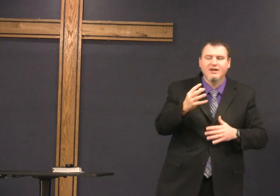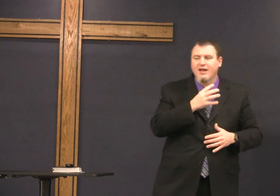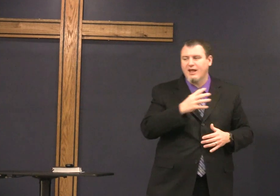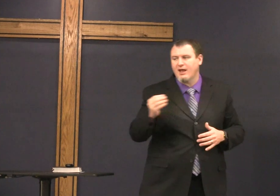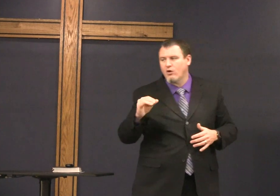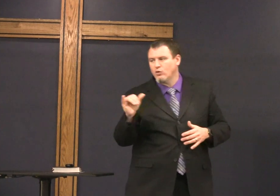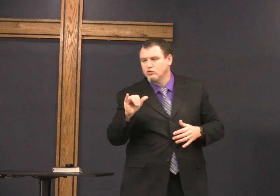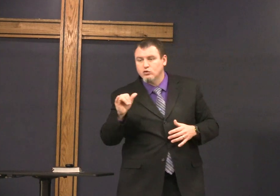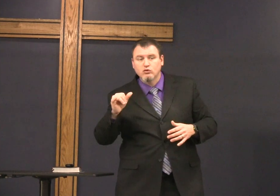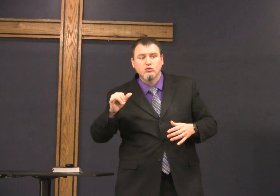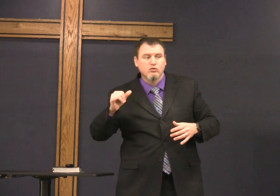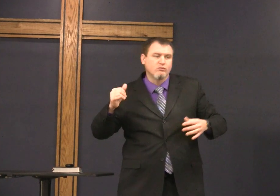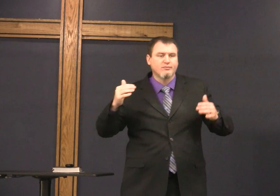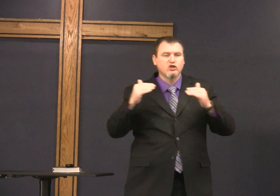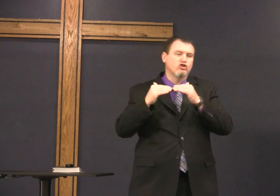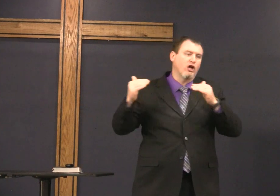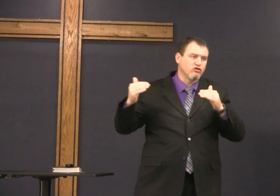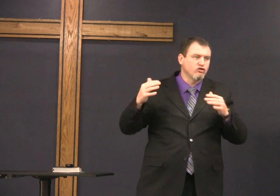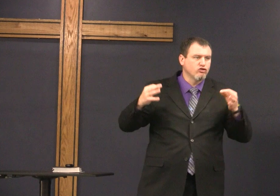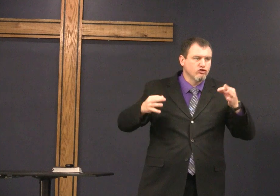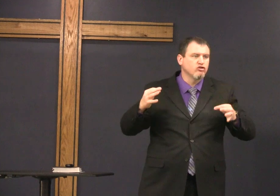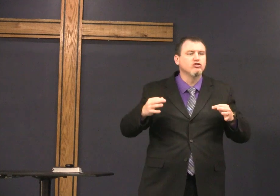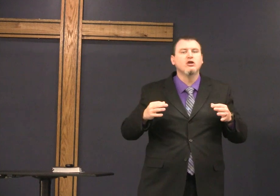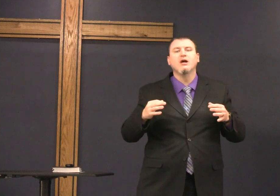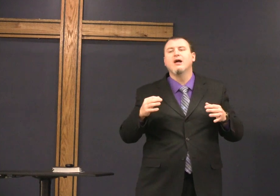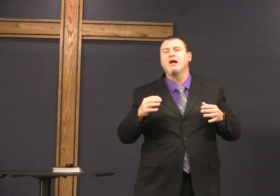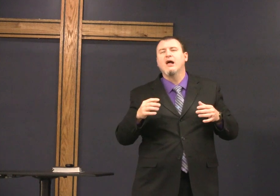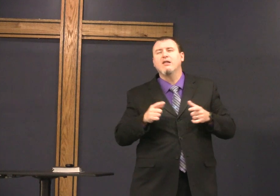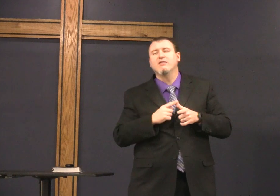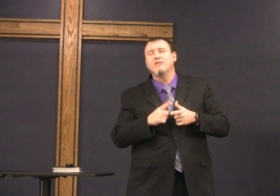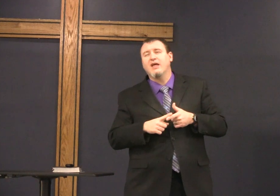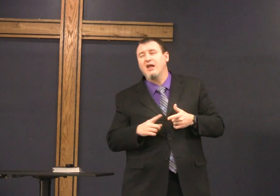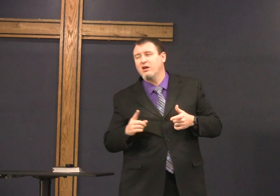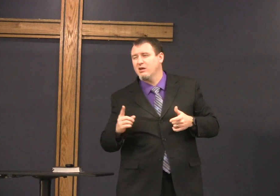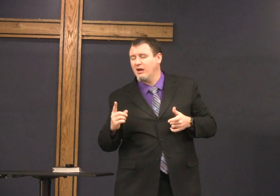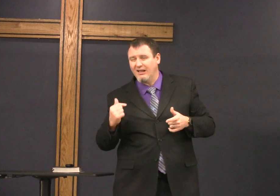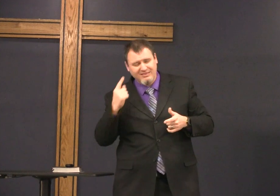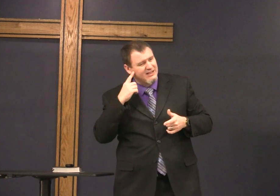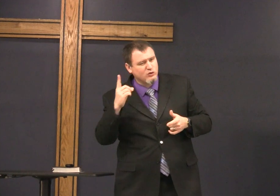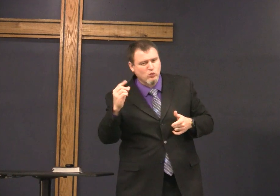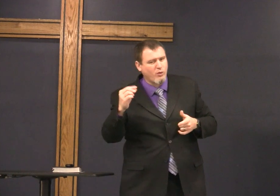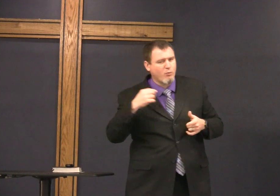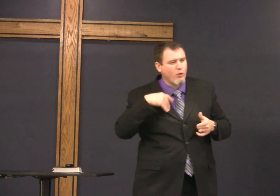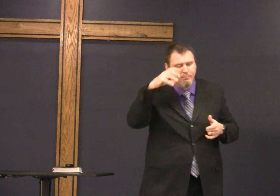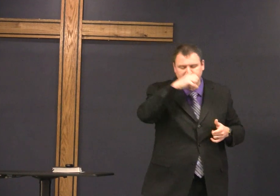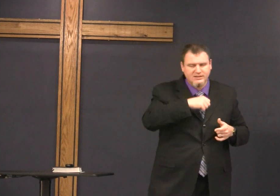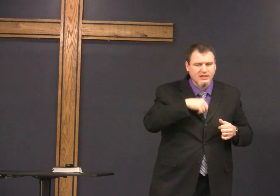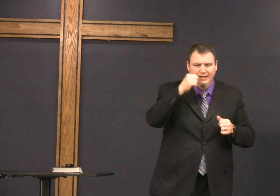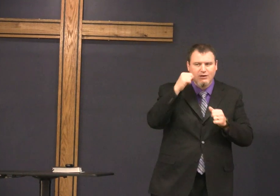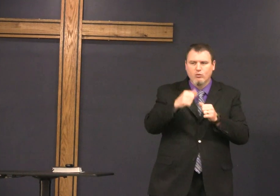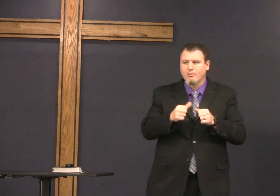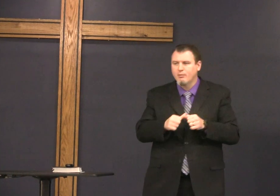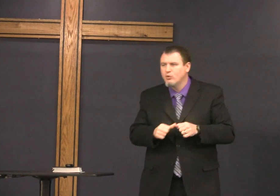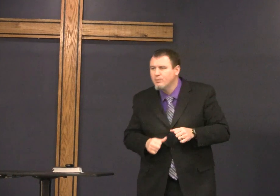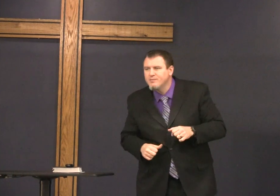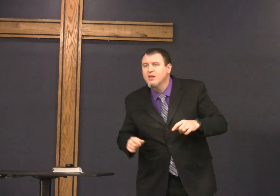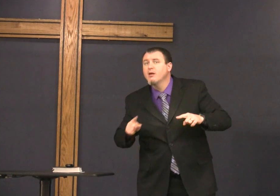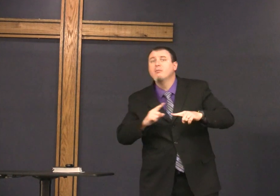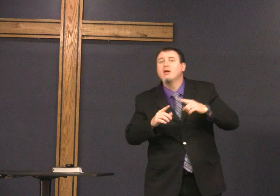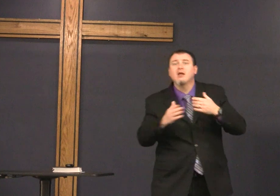Deborah also one of the judges and then there's one more I can't remember the name